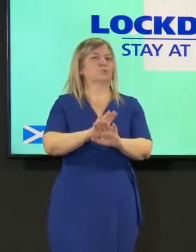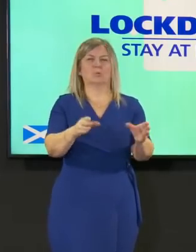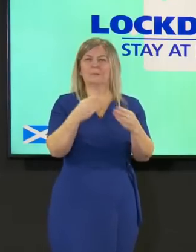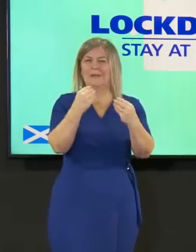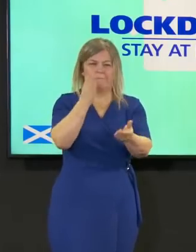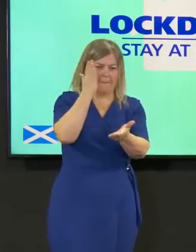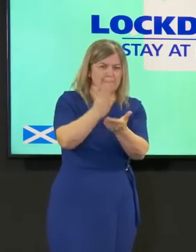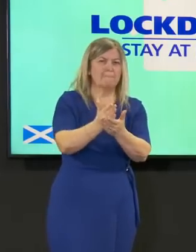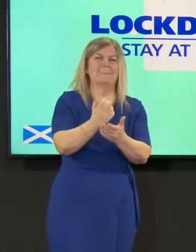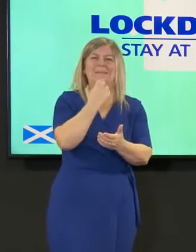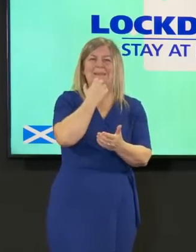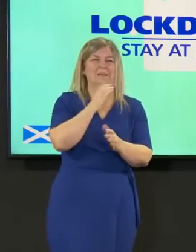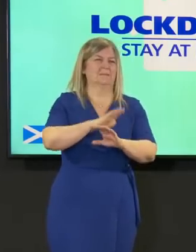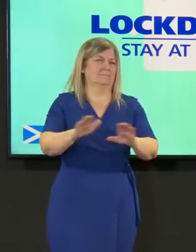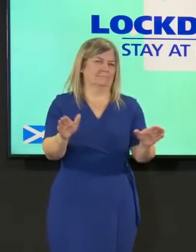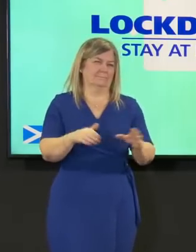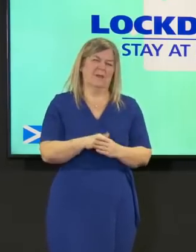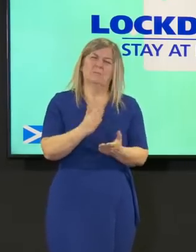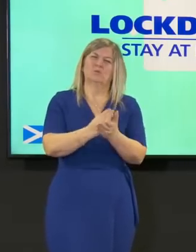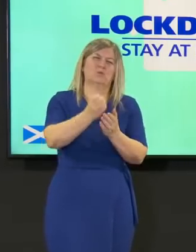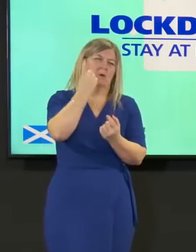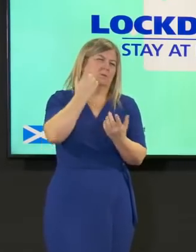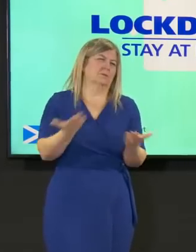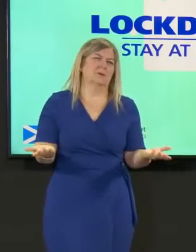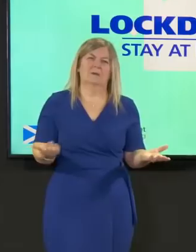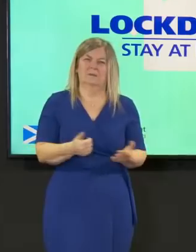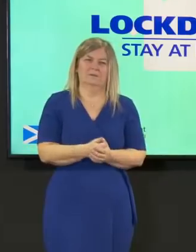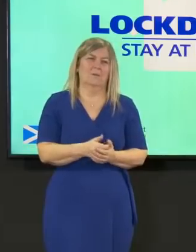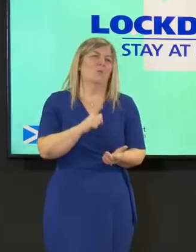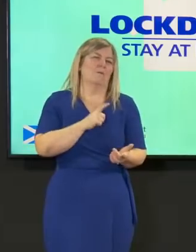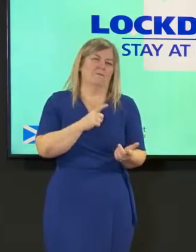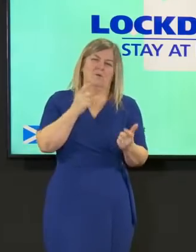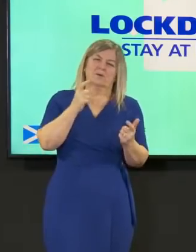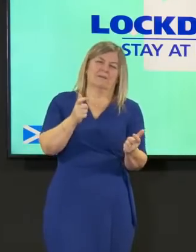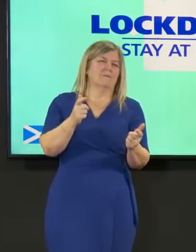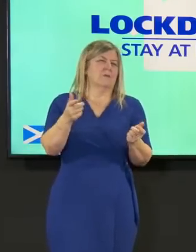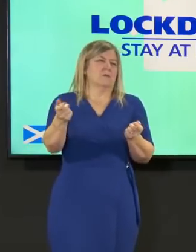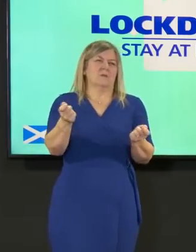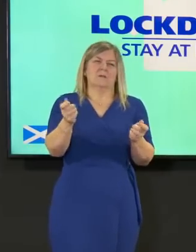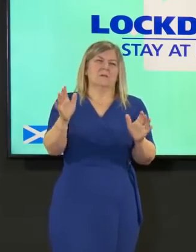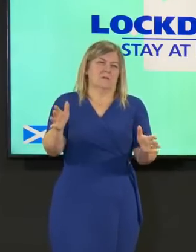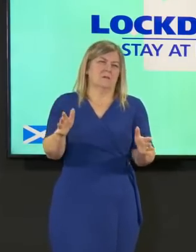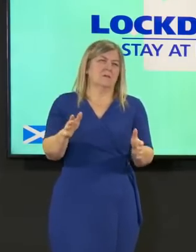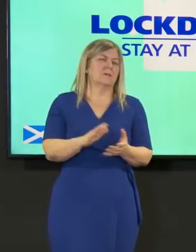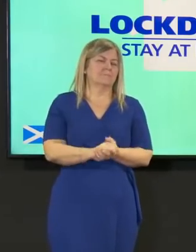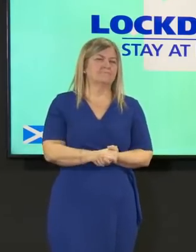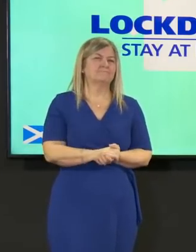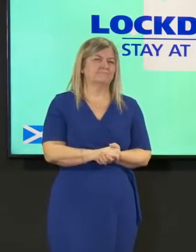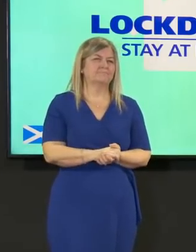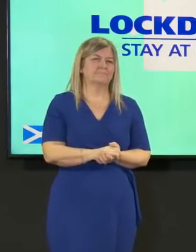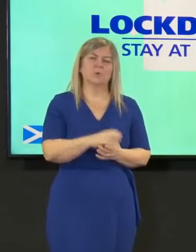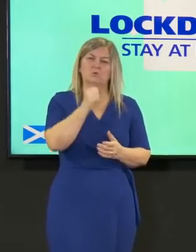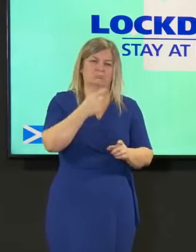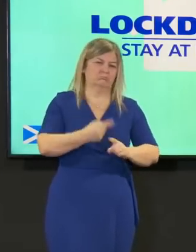understand the necessary caution and the rationale for the way that we are approaching this right now